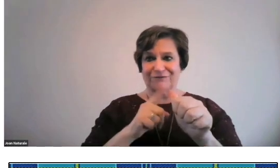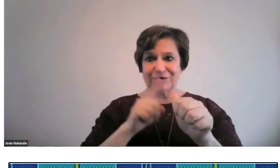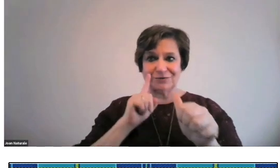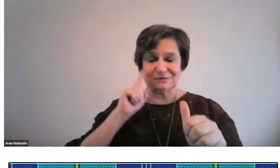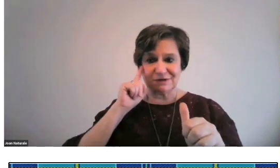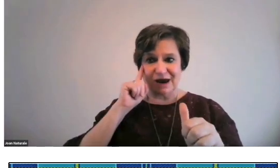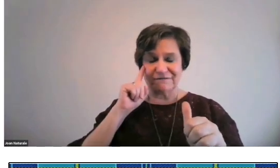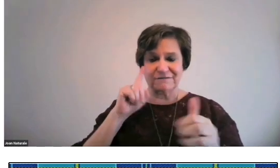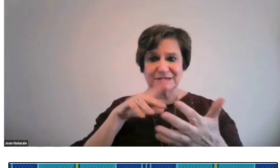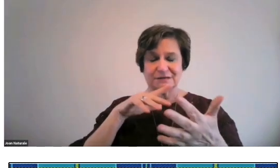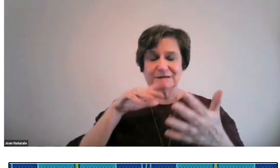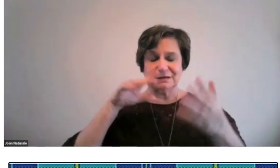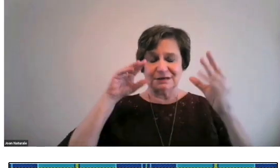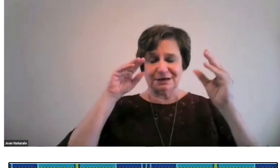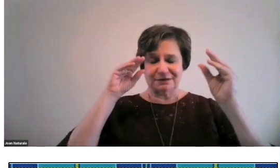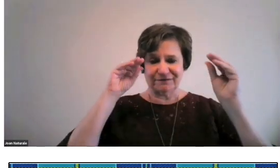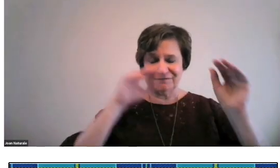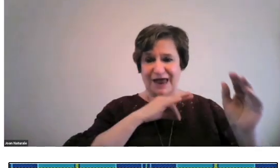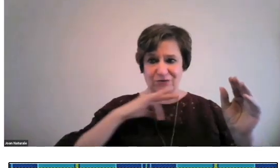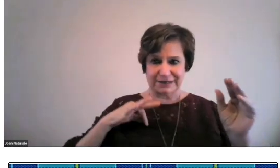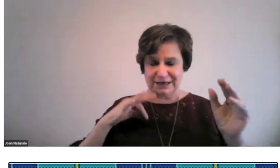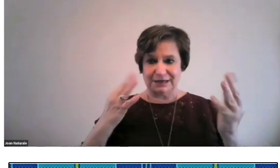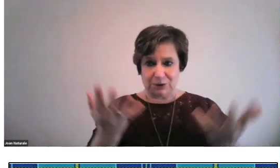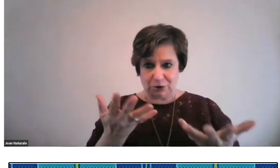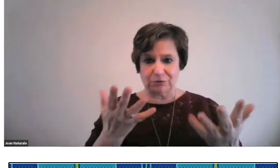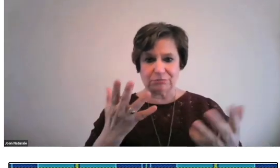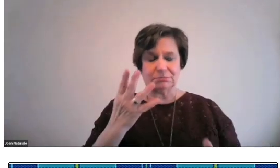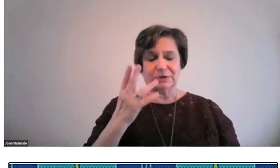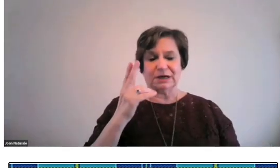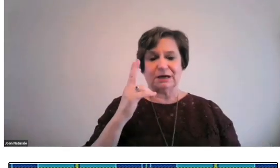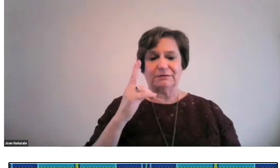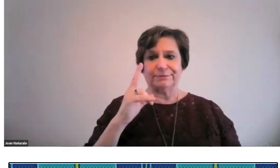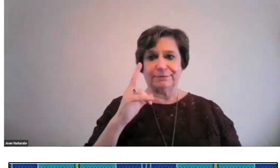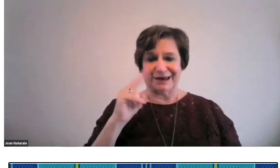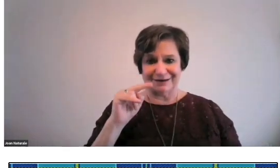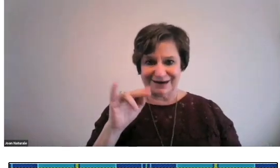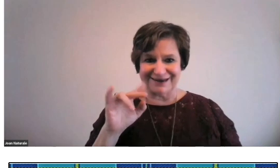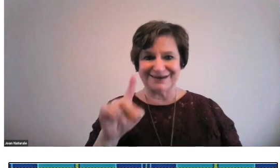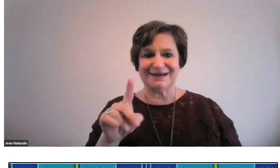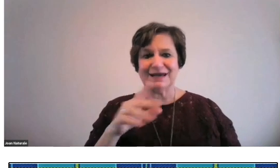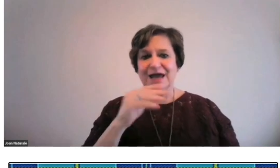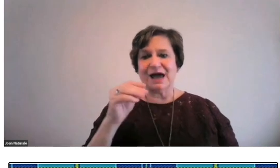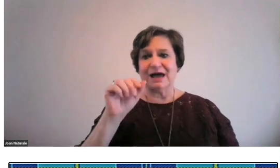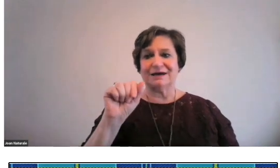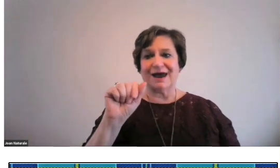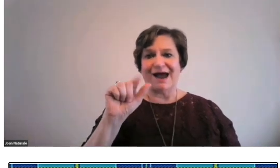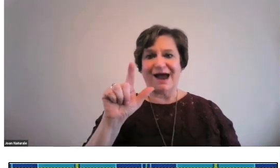Panera, he was our first deaf faculty here at NTID.